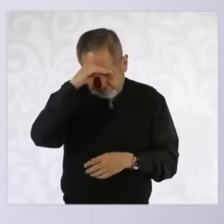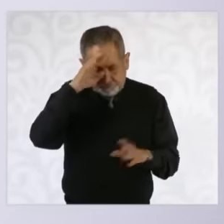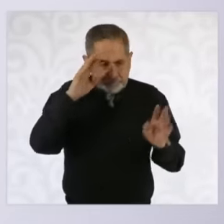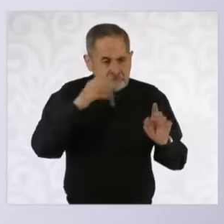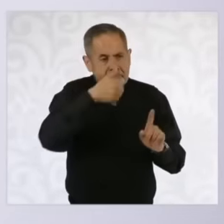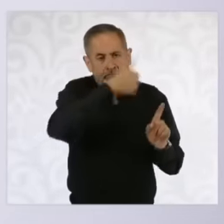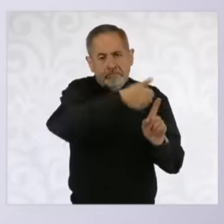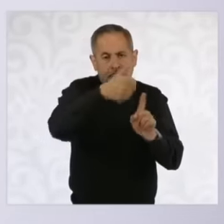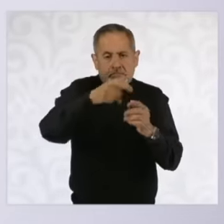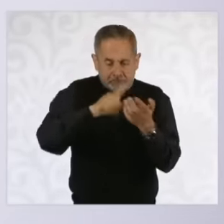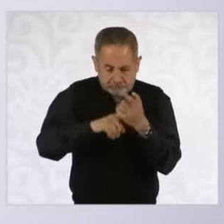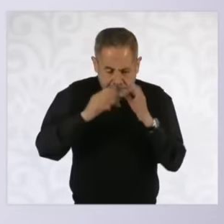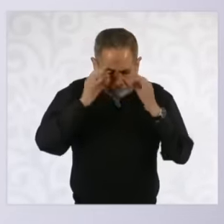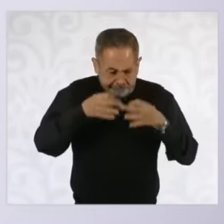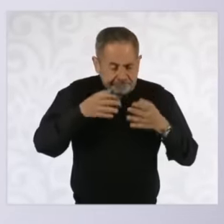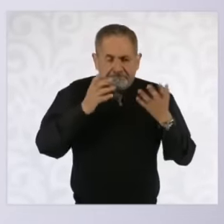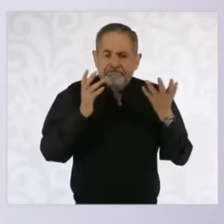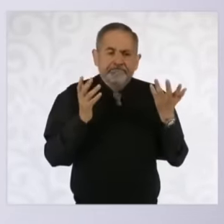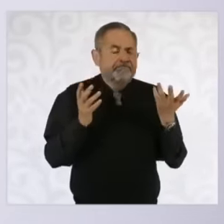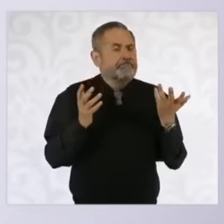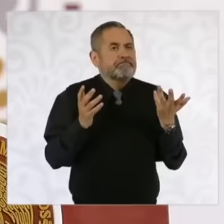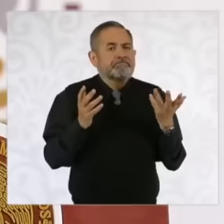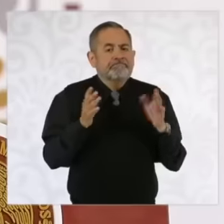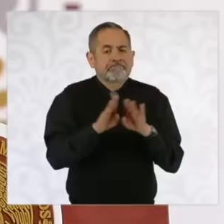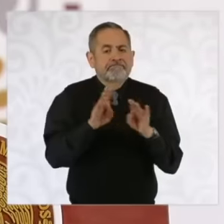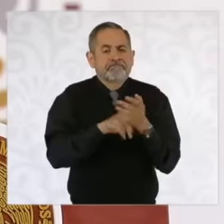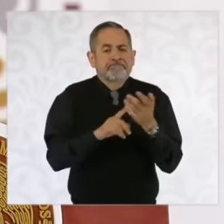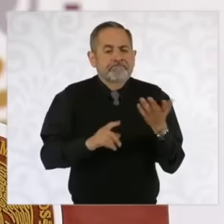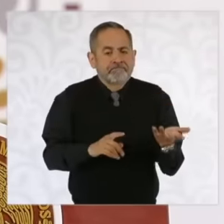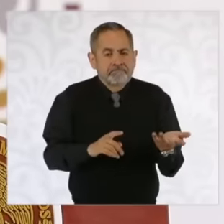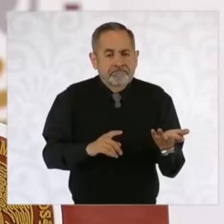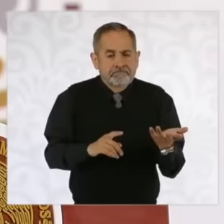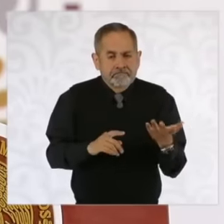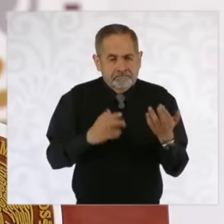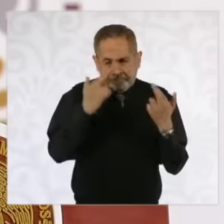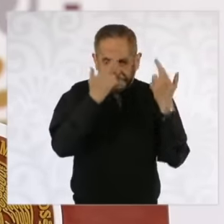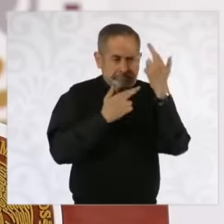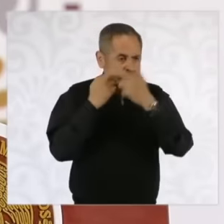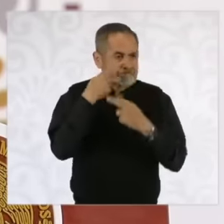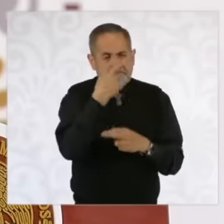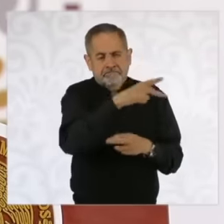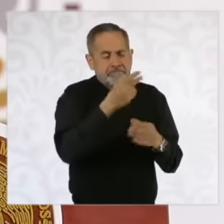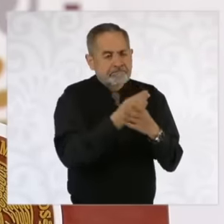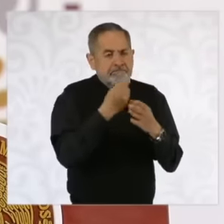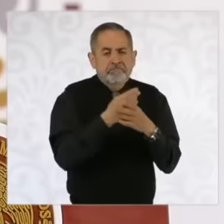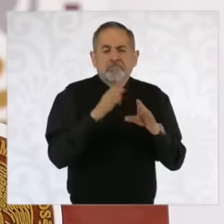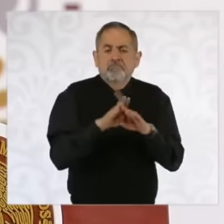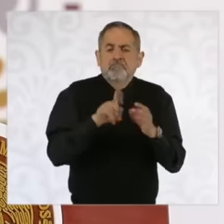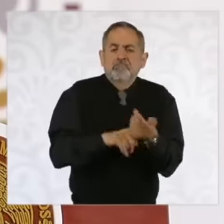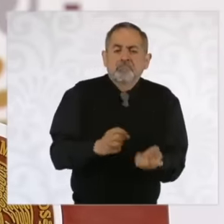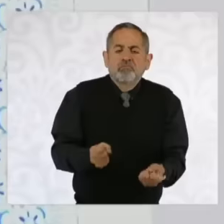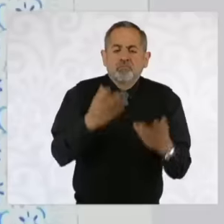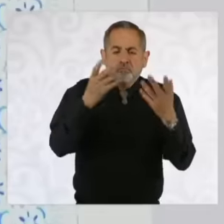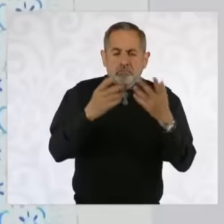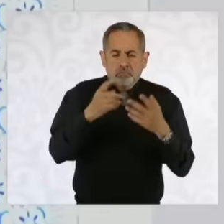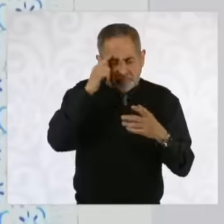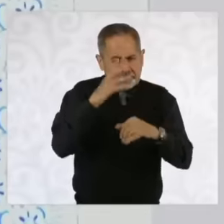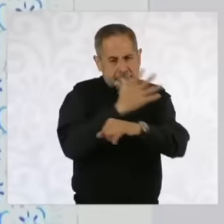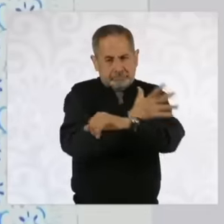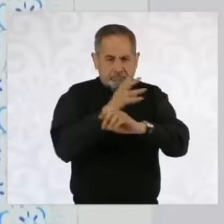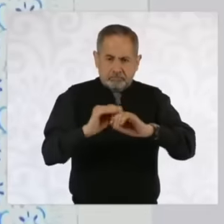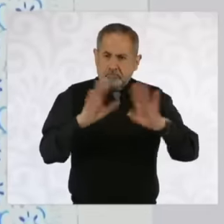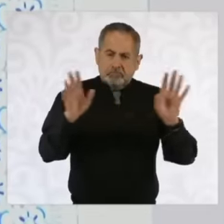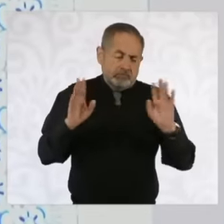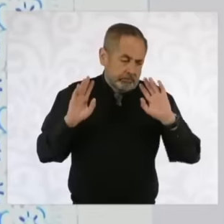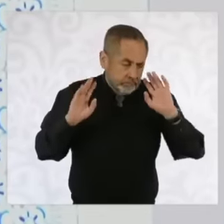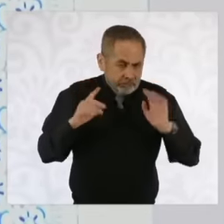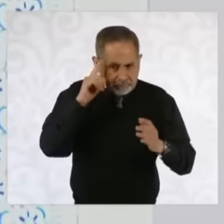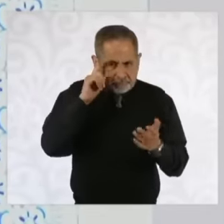course review of how much goes to what and transparency so it is not any